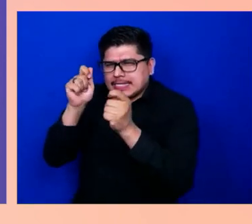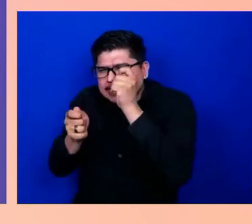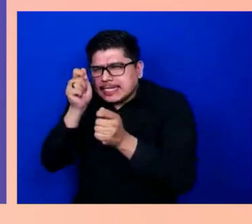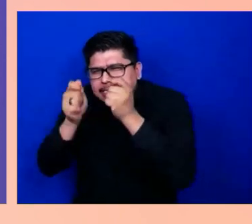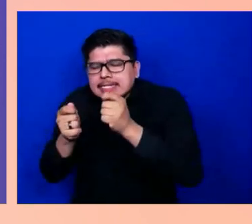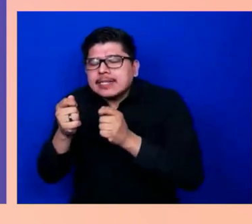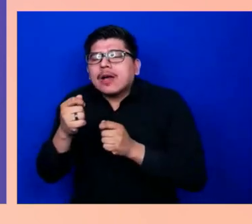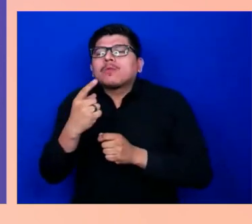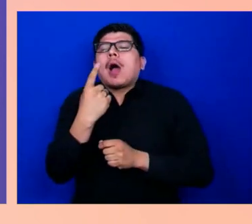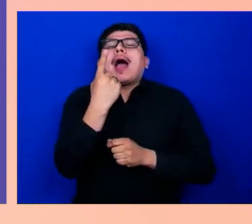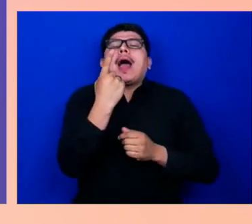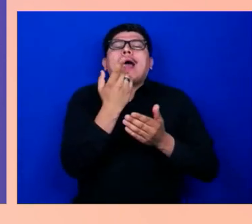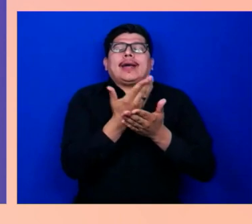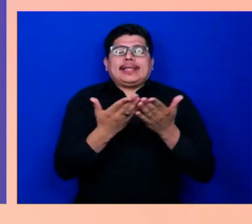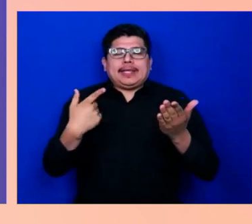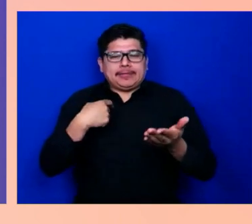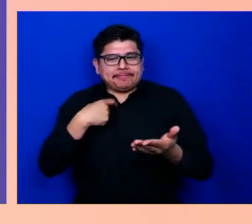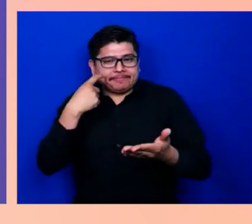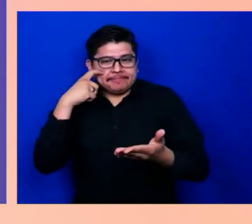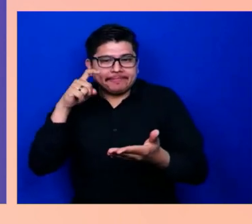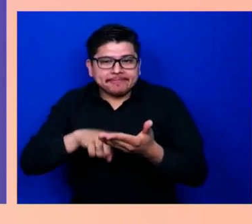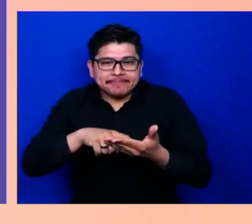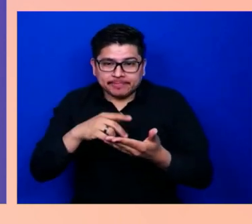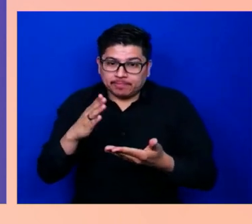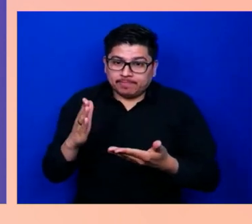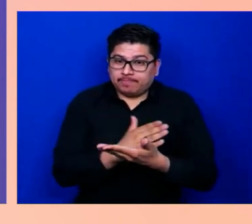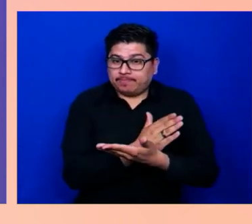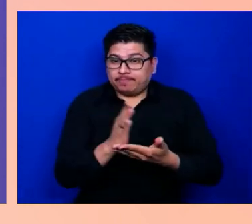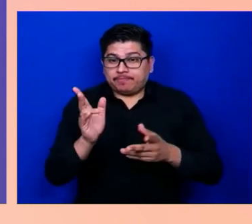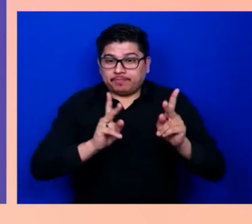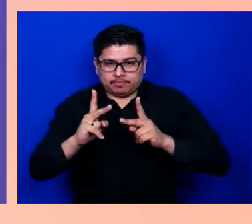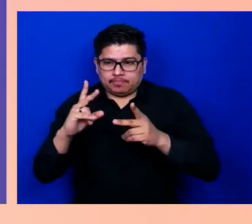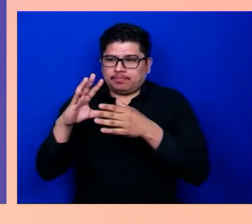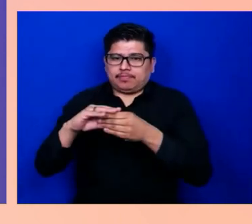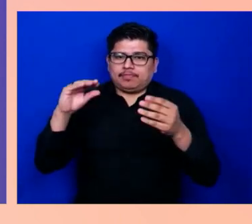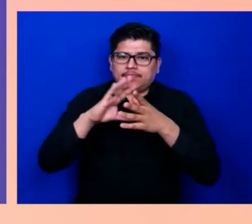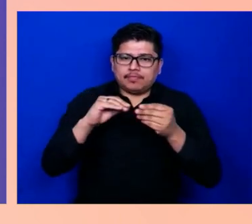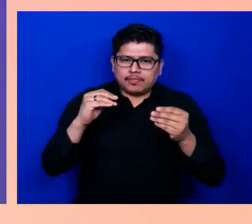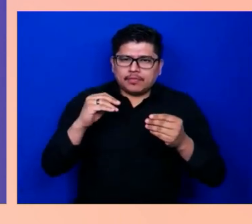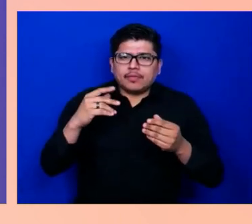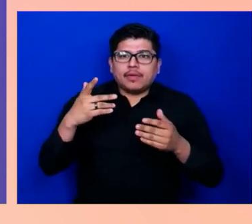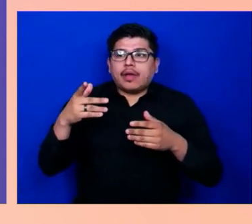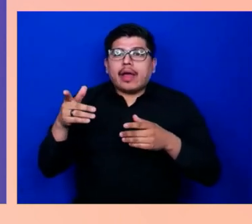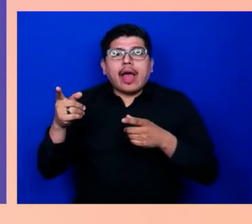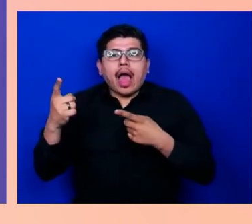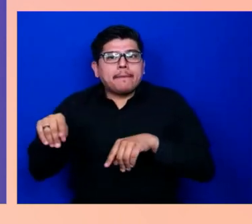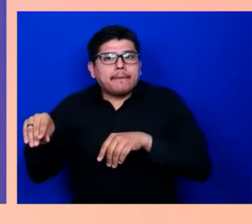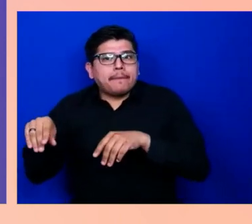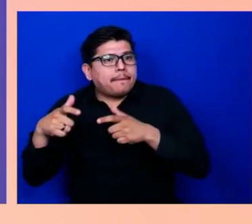People told us, maybe you've moved offices in a big building and you want to find your way along a new route.